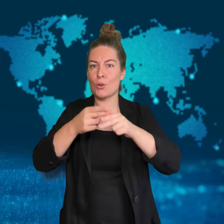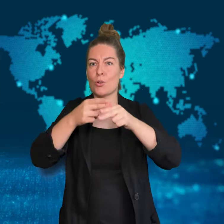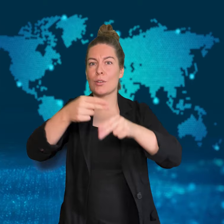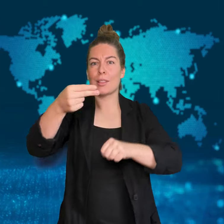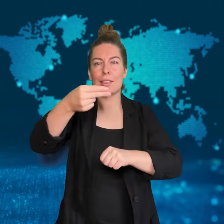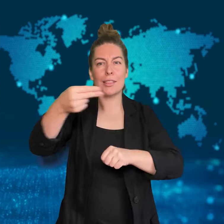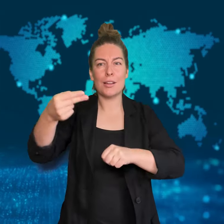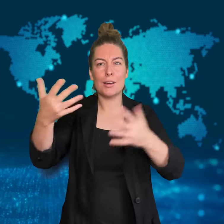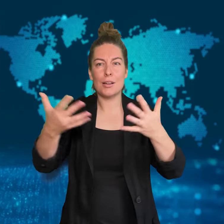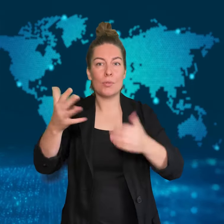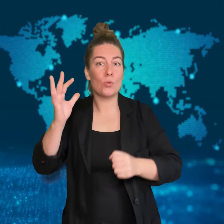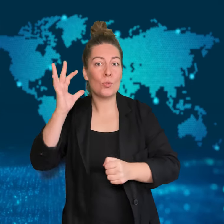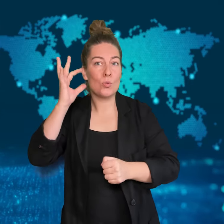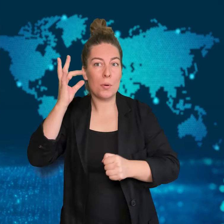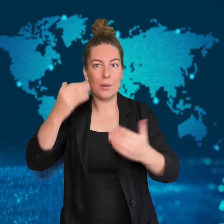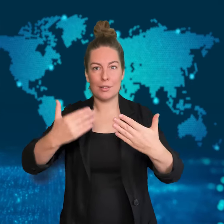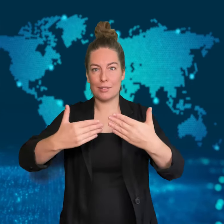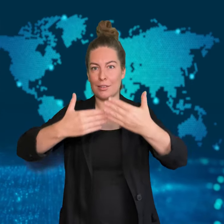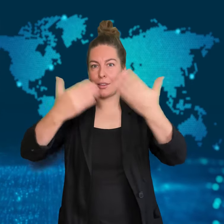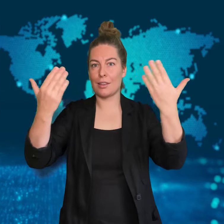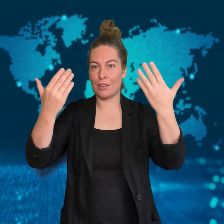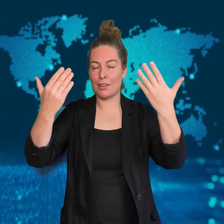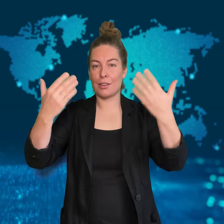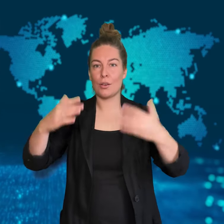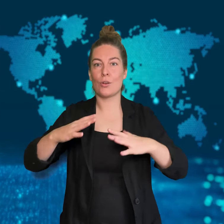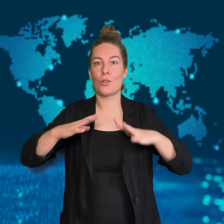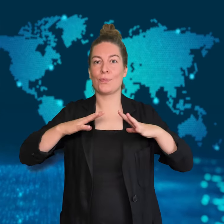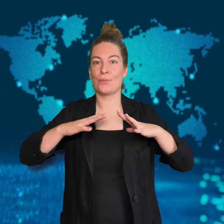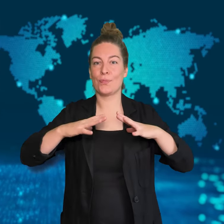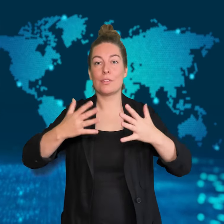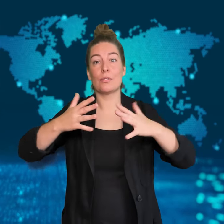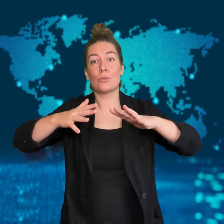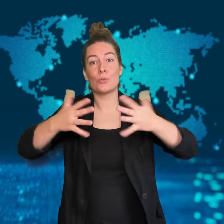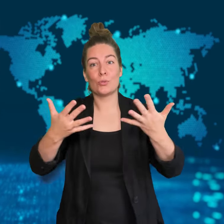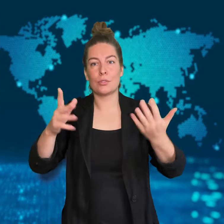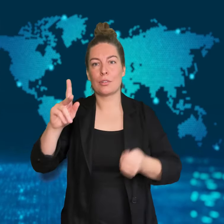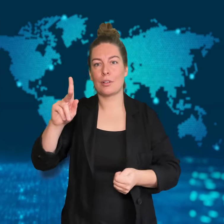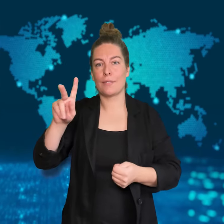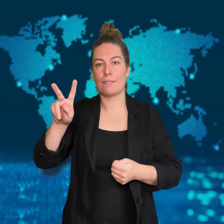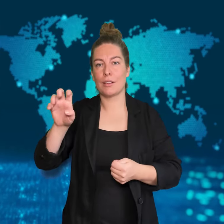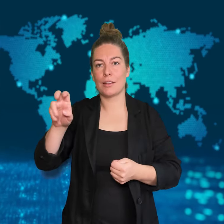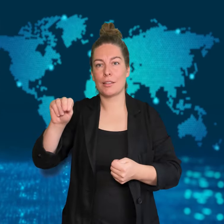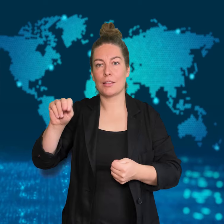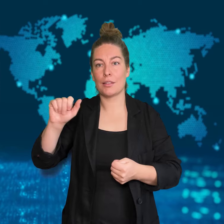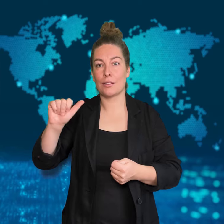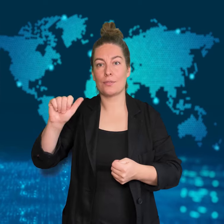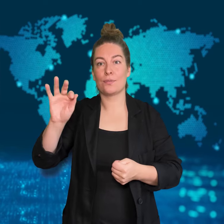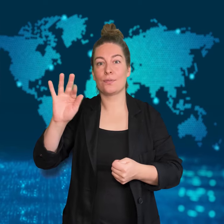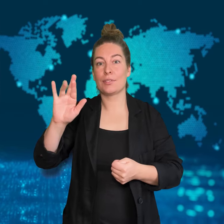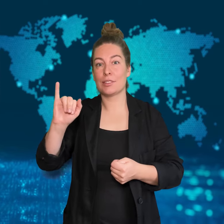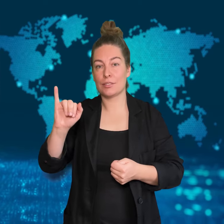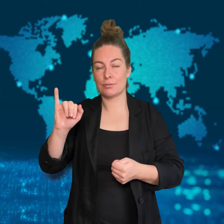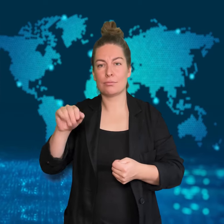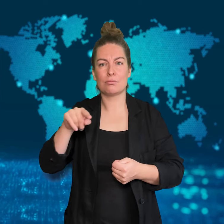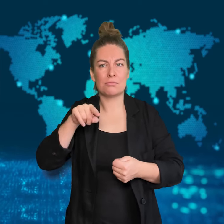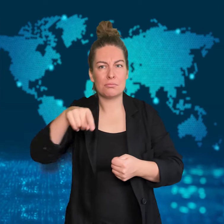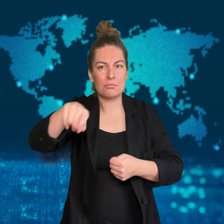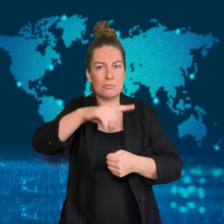The first strike took place in October of 1975.